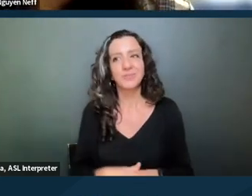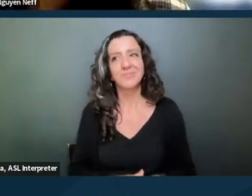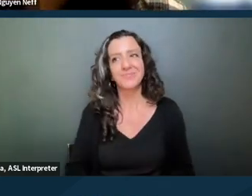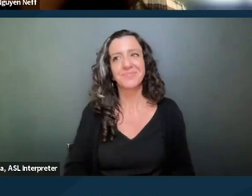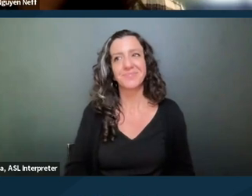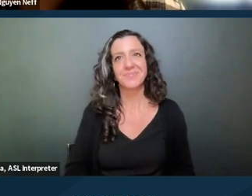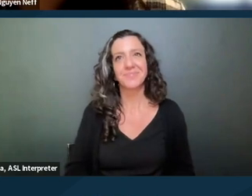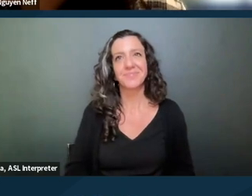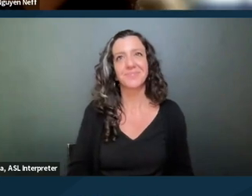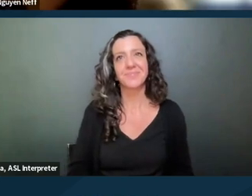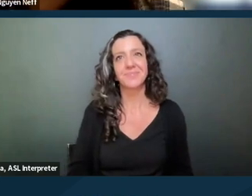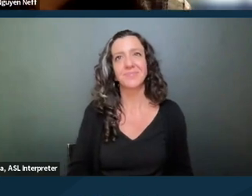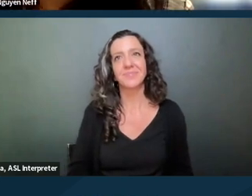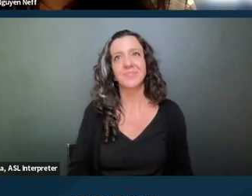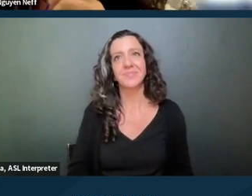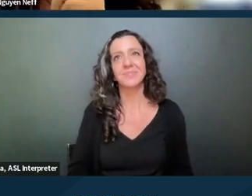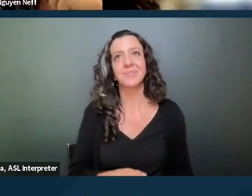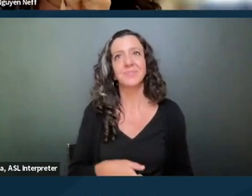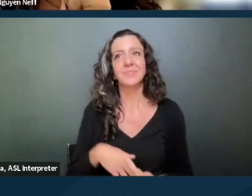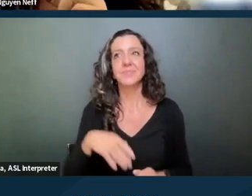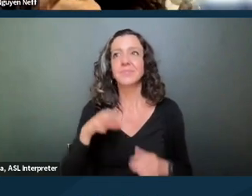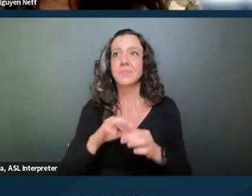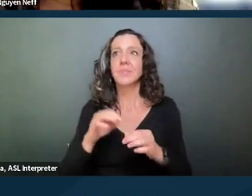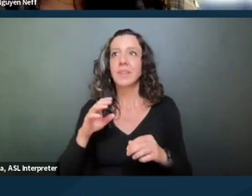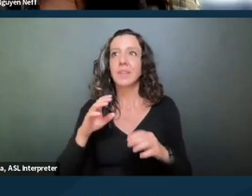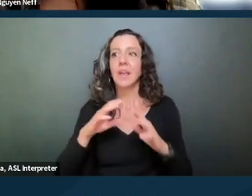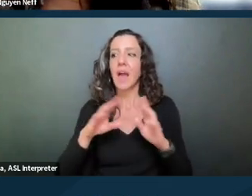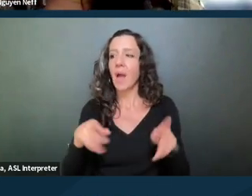Just for a little housekeeping, I see someone ask, can we see this training again?